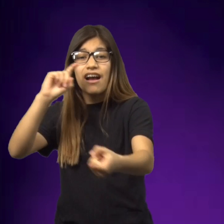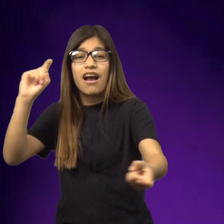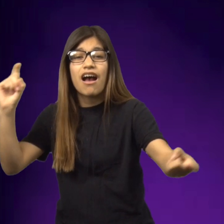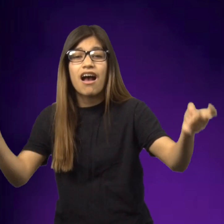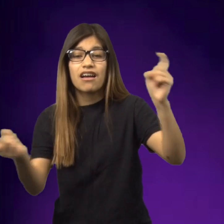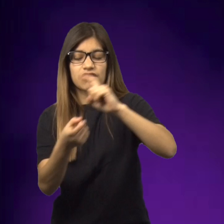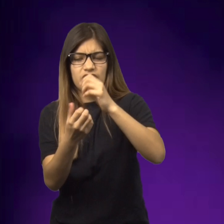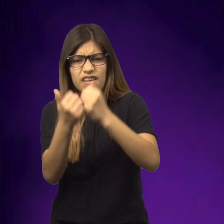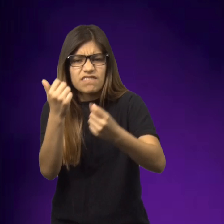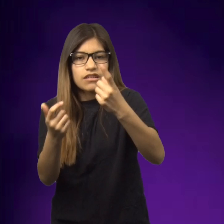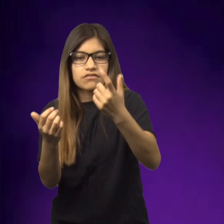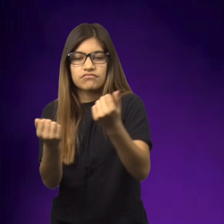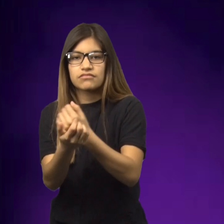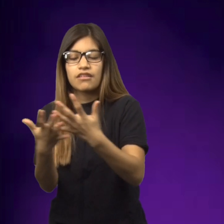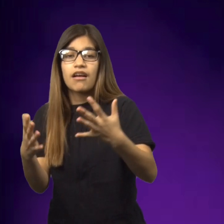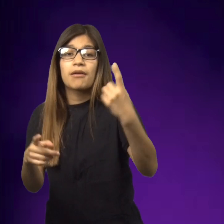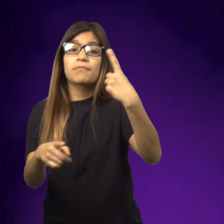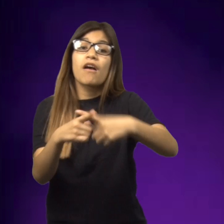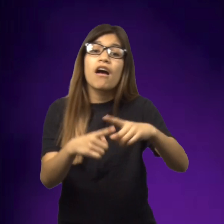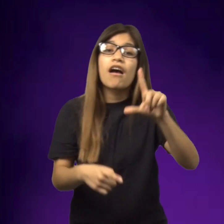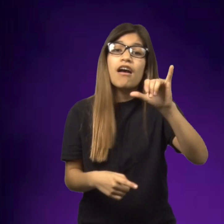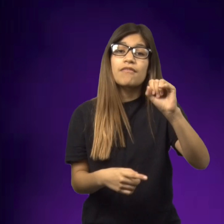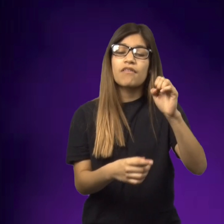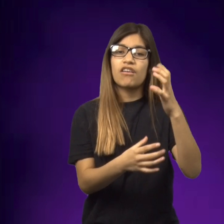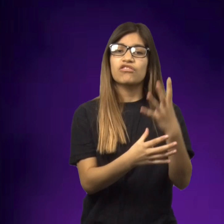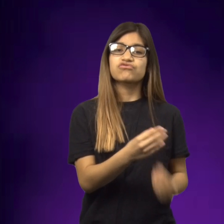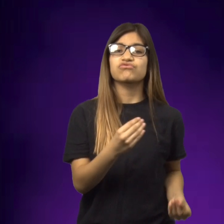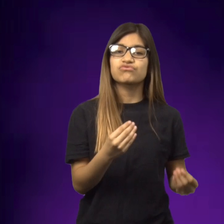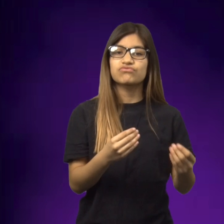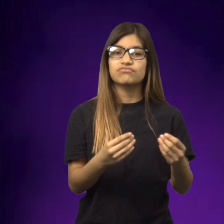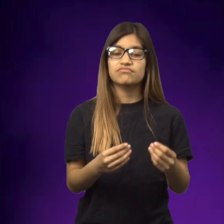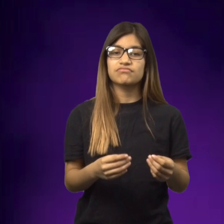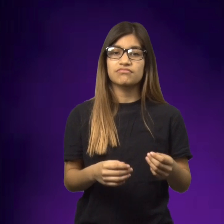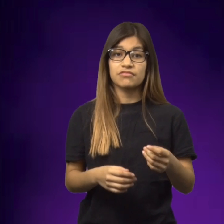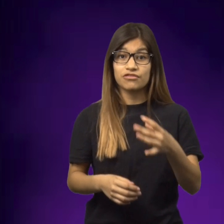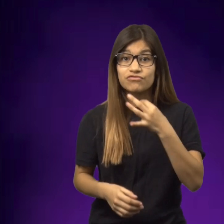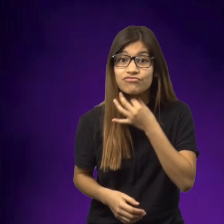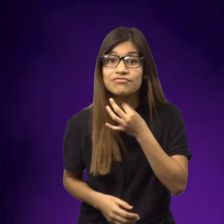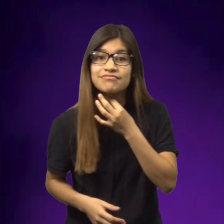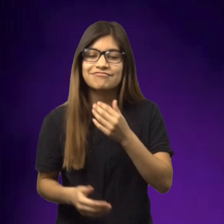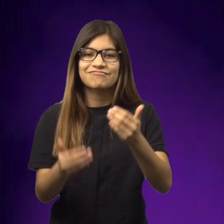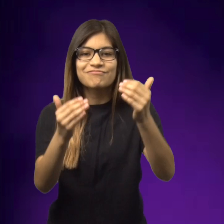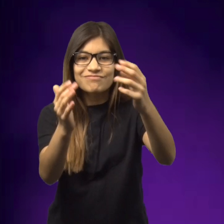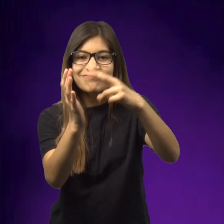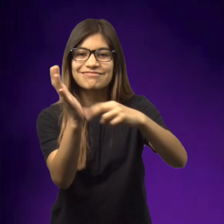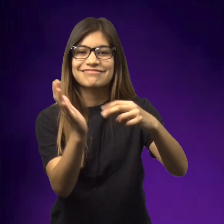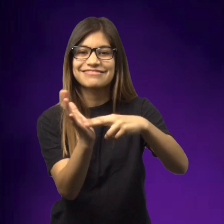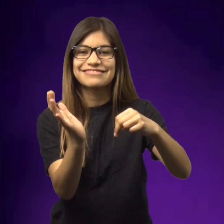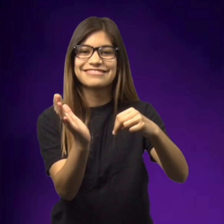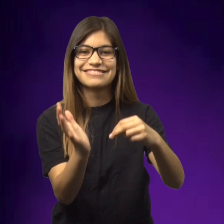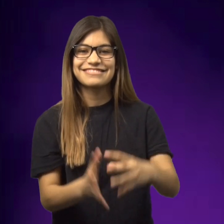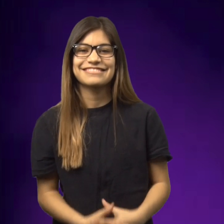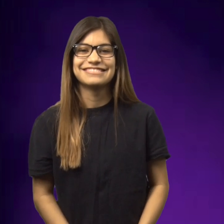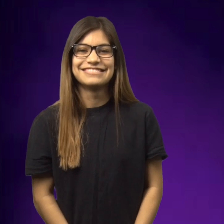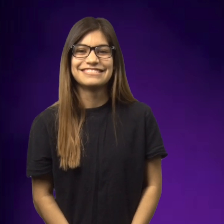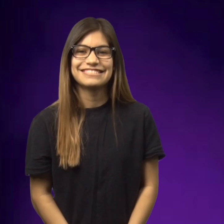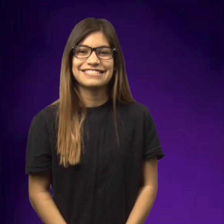Everything that she knew had changed, everyone. Plus Lise being gone, if you're curious, go ahead and read.